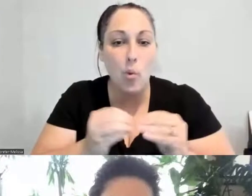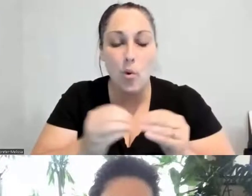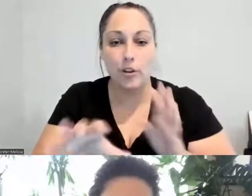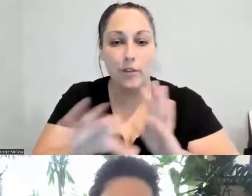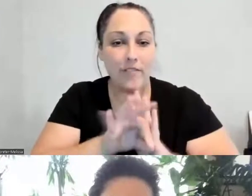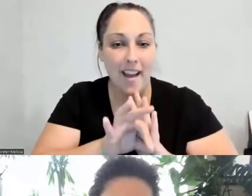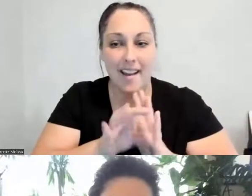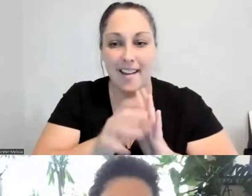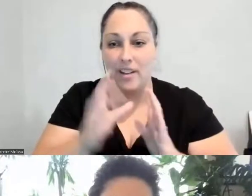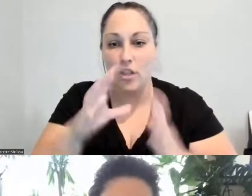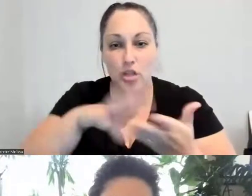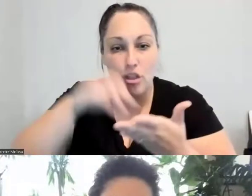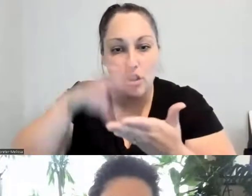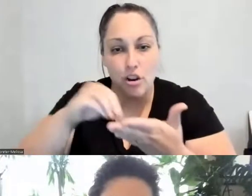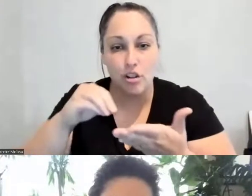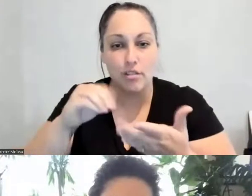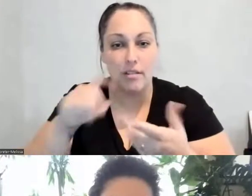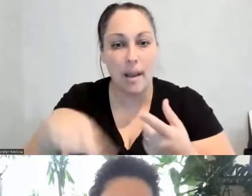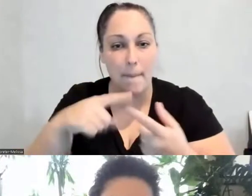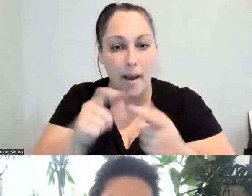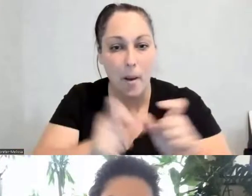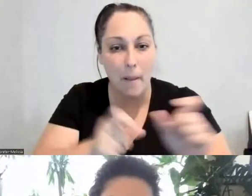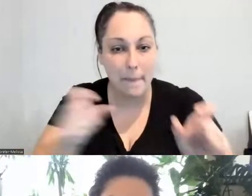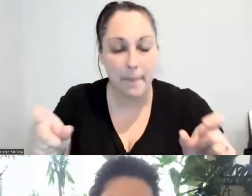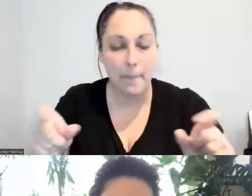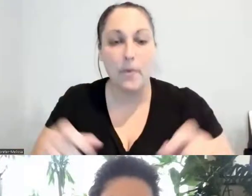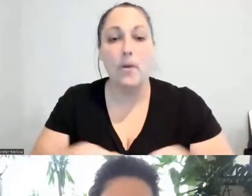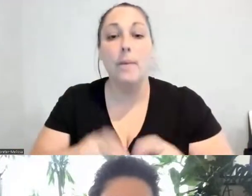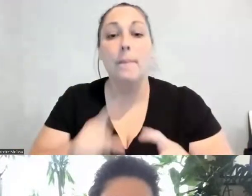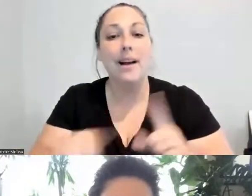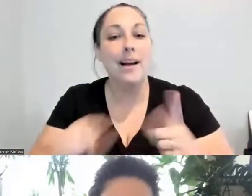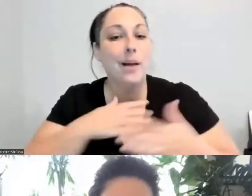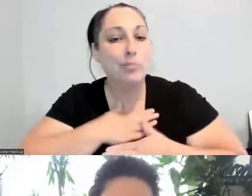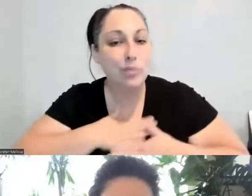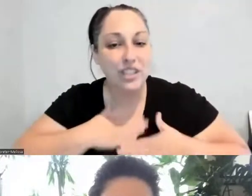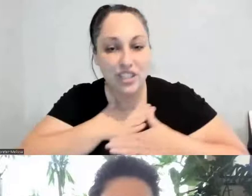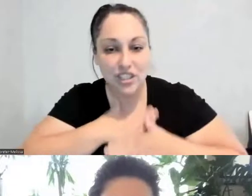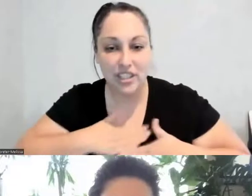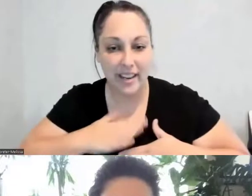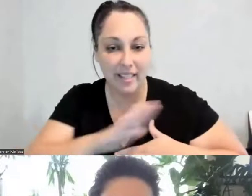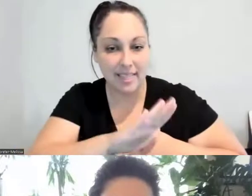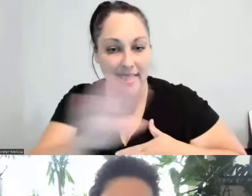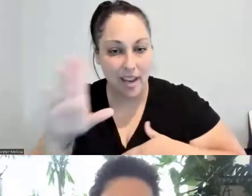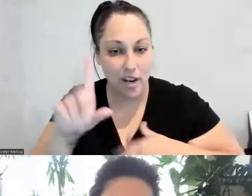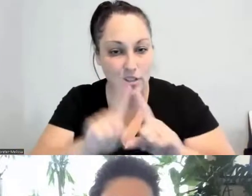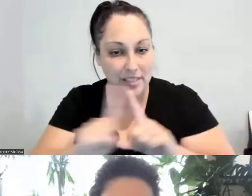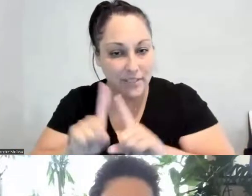that space and maybe coming back, but appreciating people's differences, appreciating who we are as individuals,